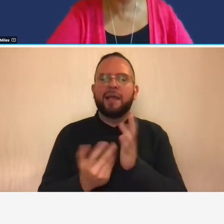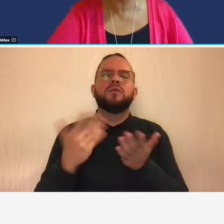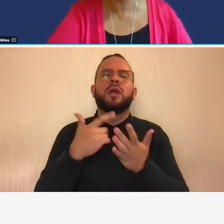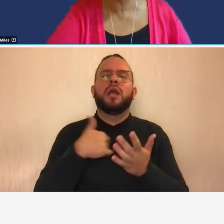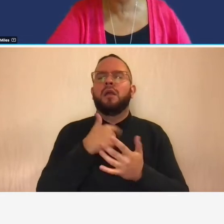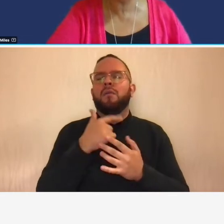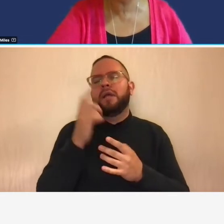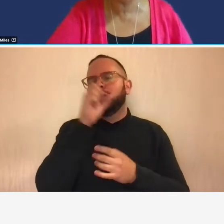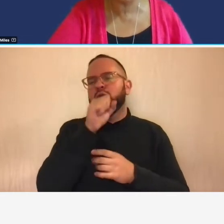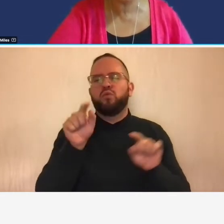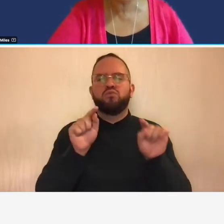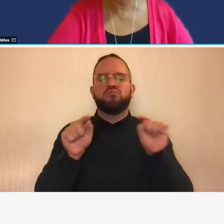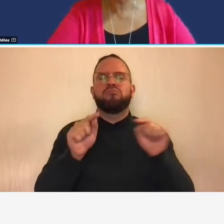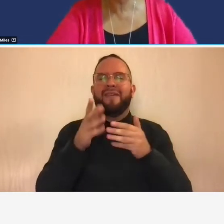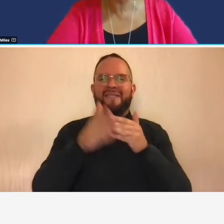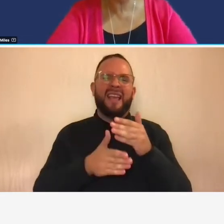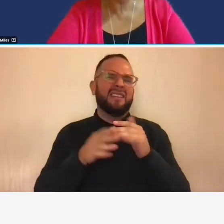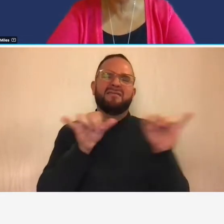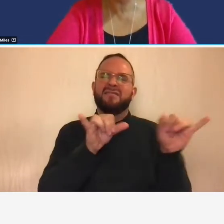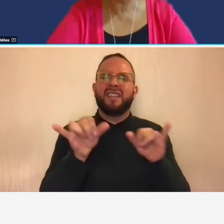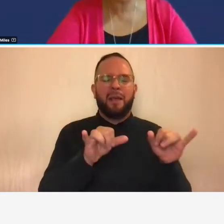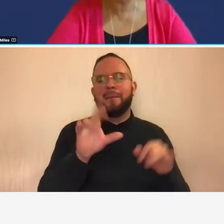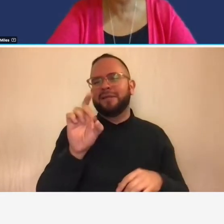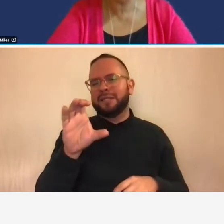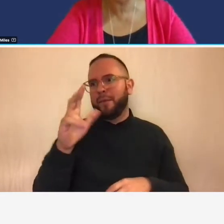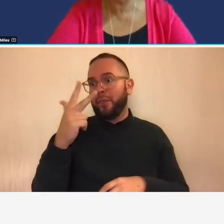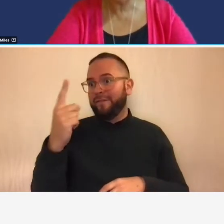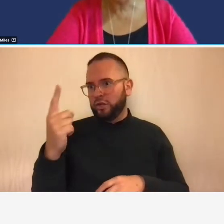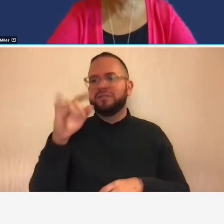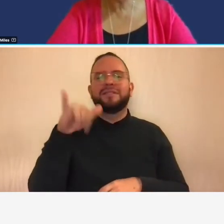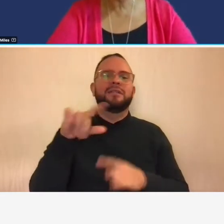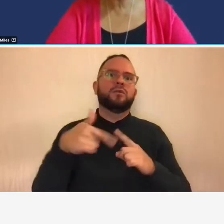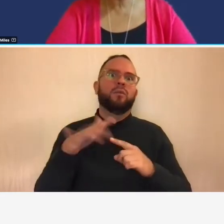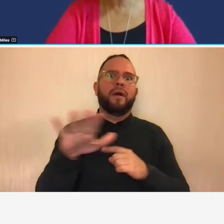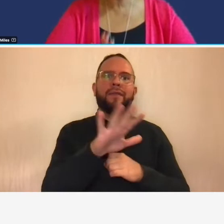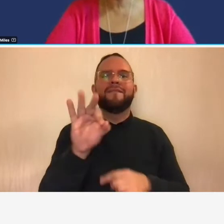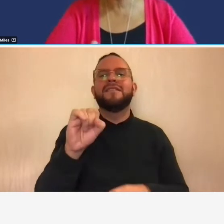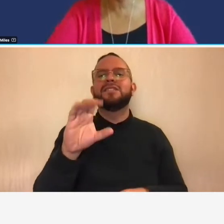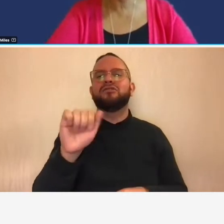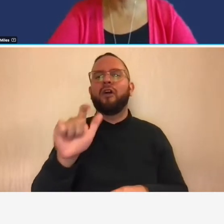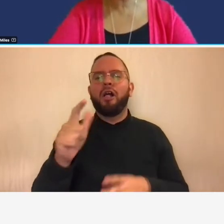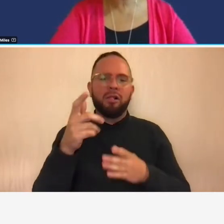they're all december 31st um year ends fiscal year ends so can you look at this and tell me